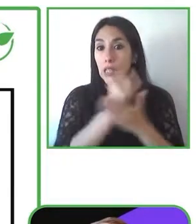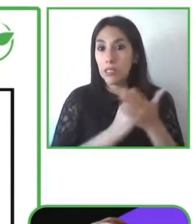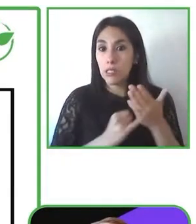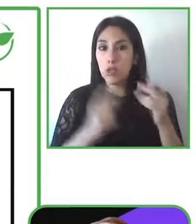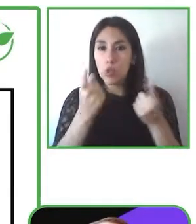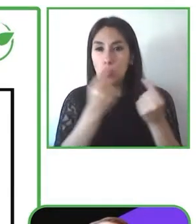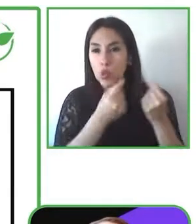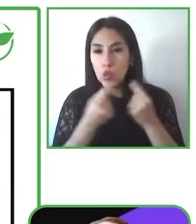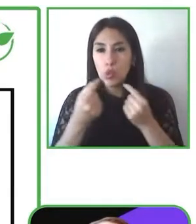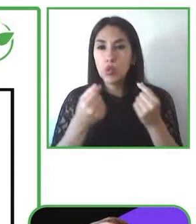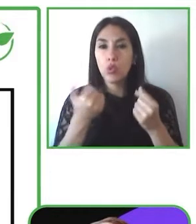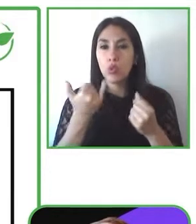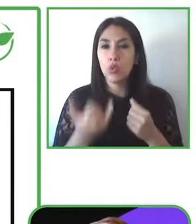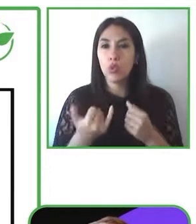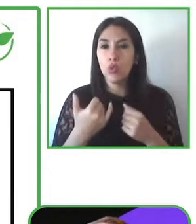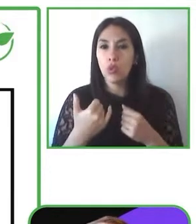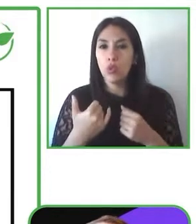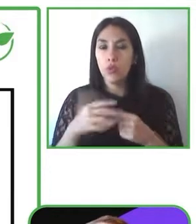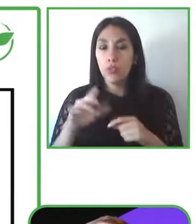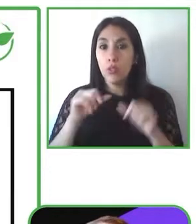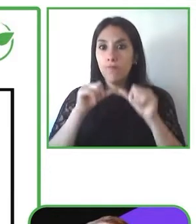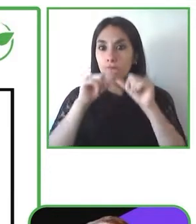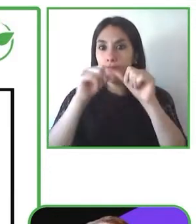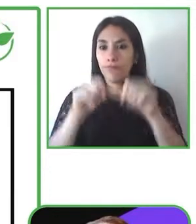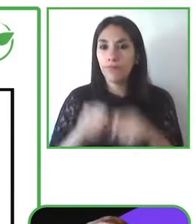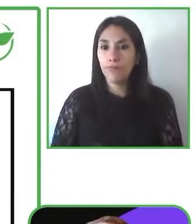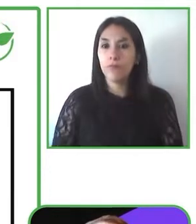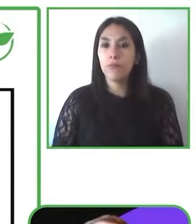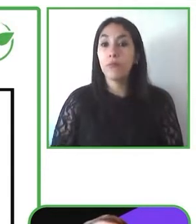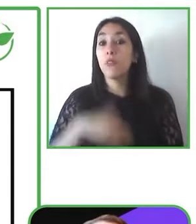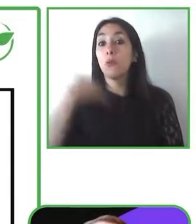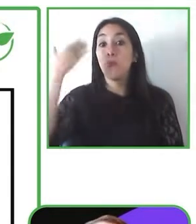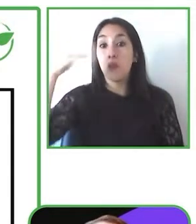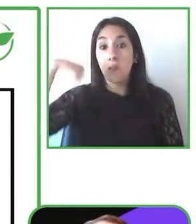we now have two user interfaces for all internal and external documents a dark mode